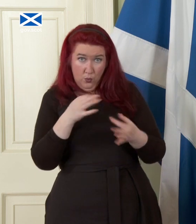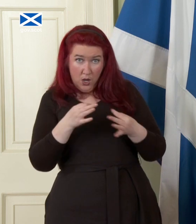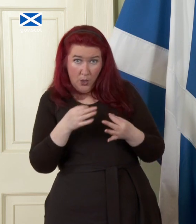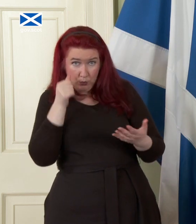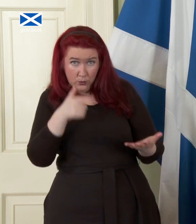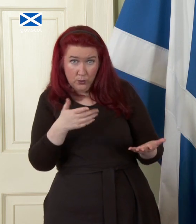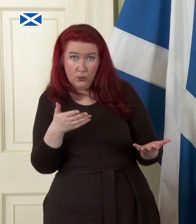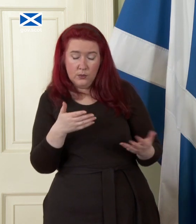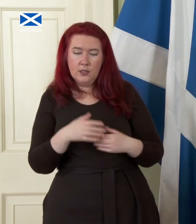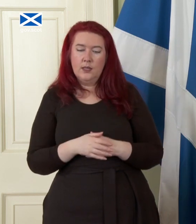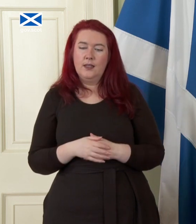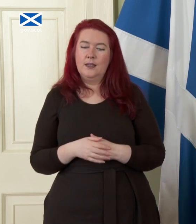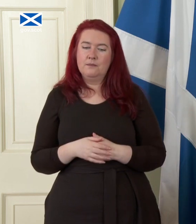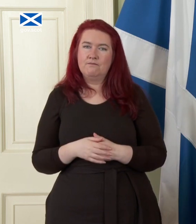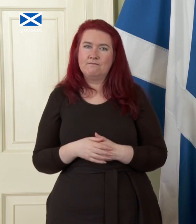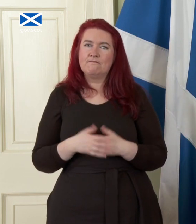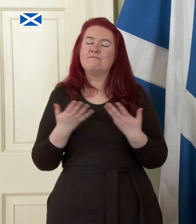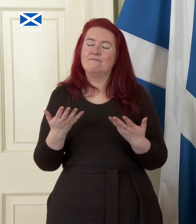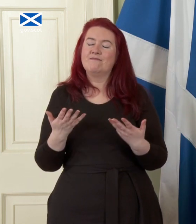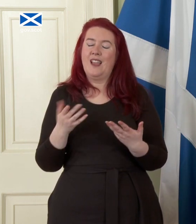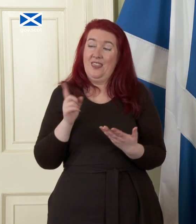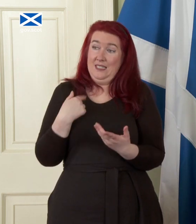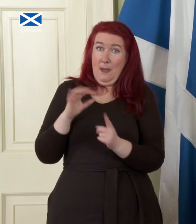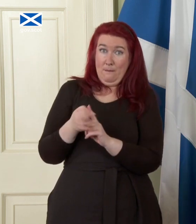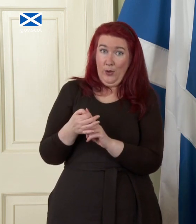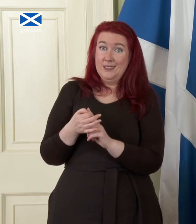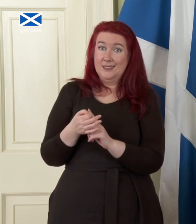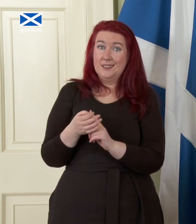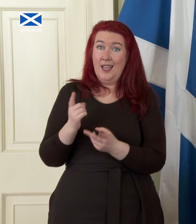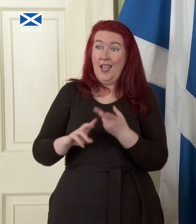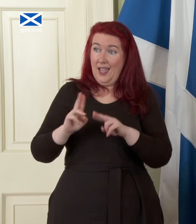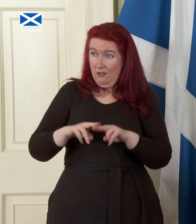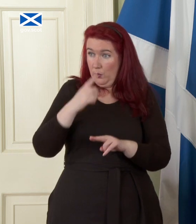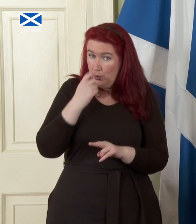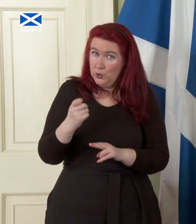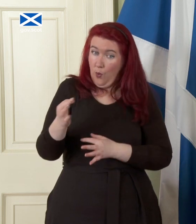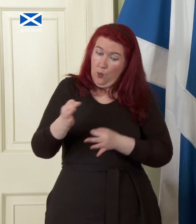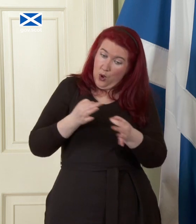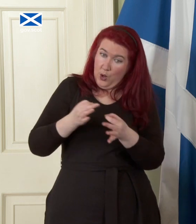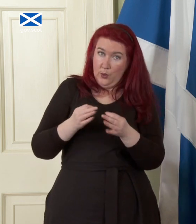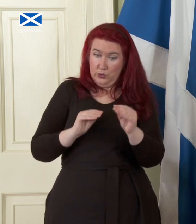um but that's precisely my point if we were able to work that out then we would